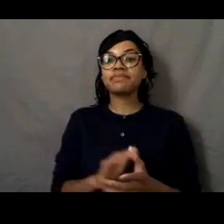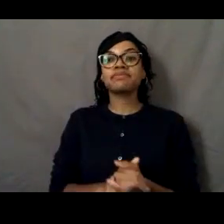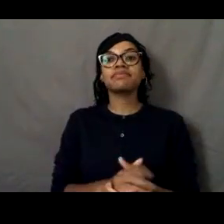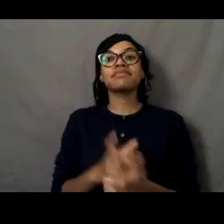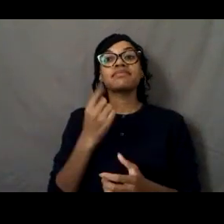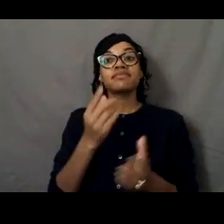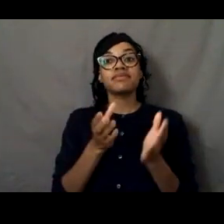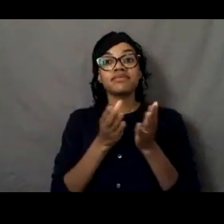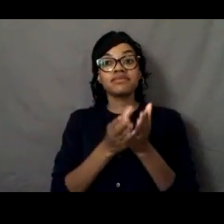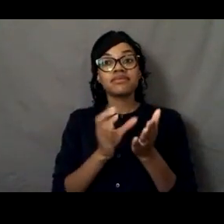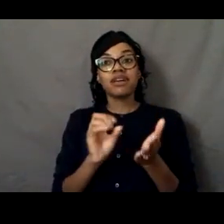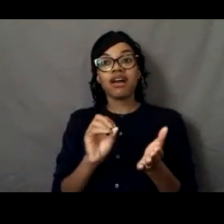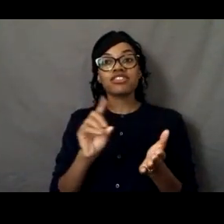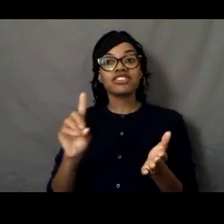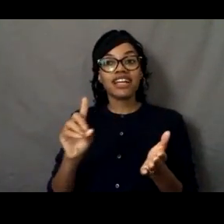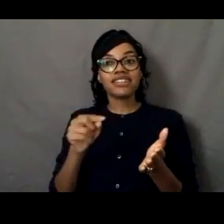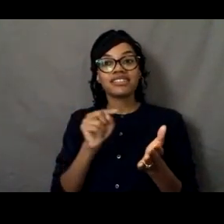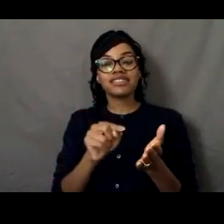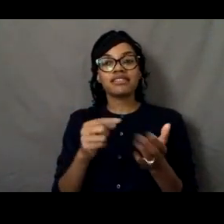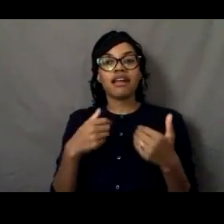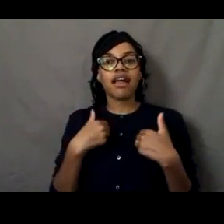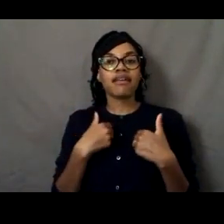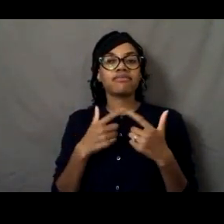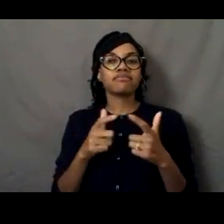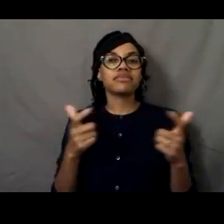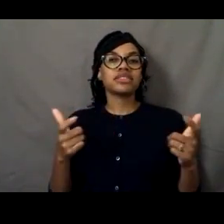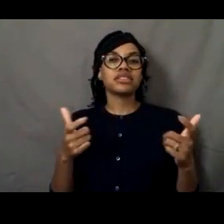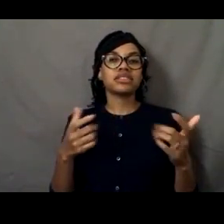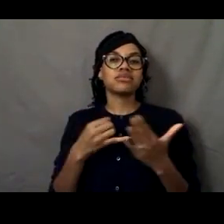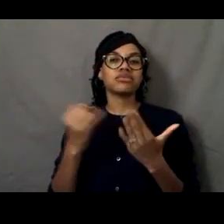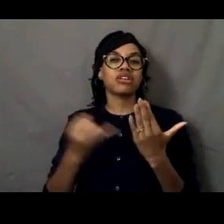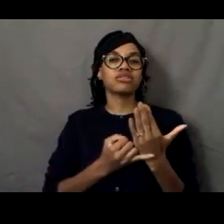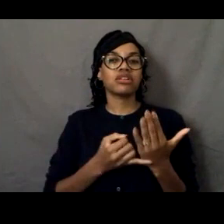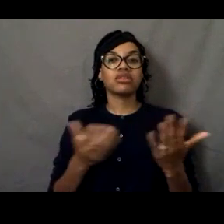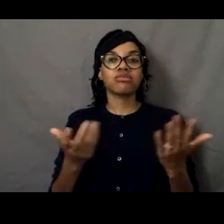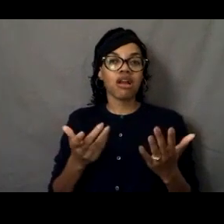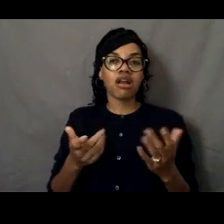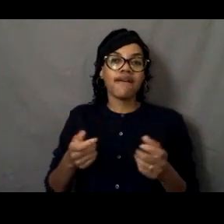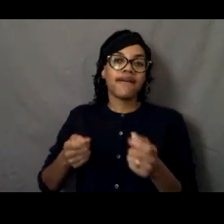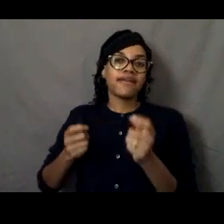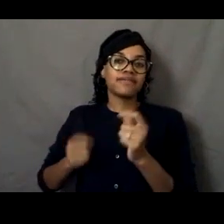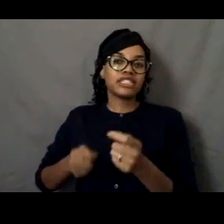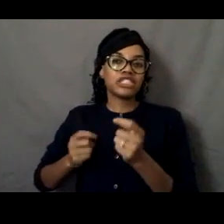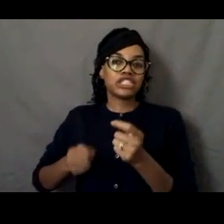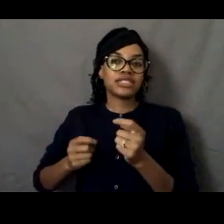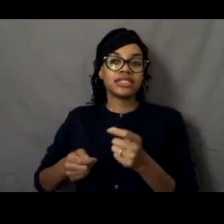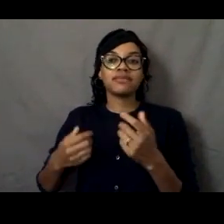has is fishing. And we, the ship does the Winter